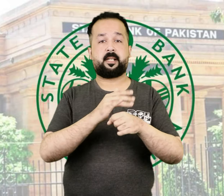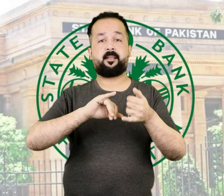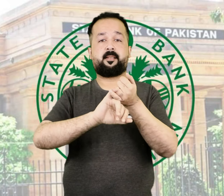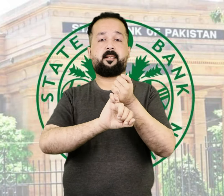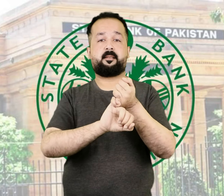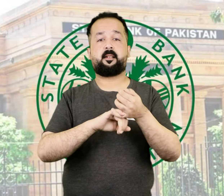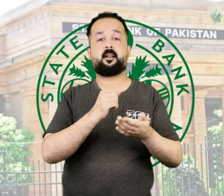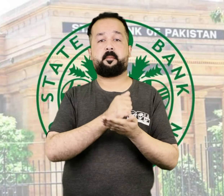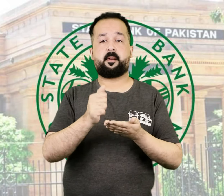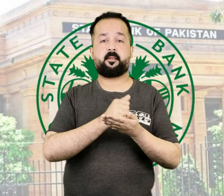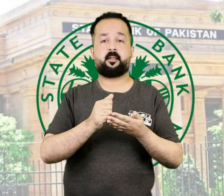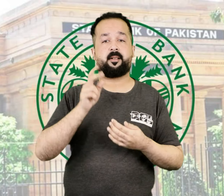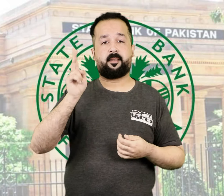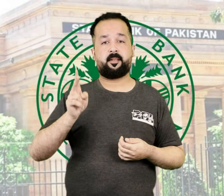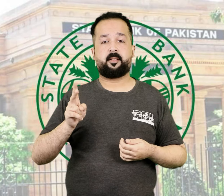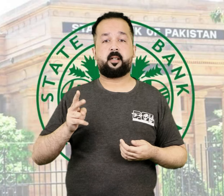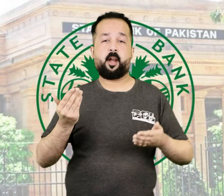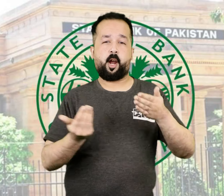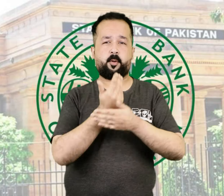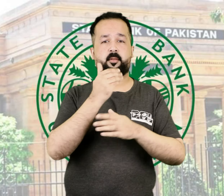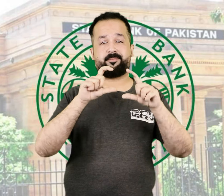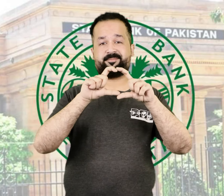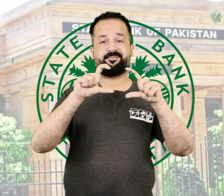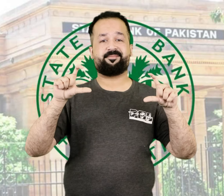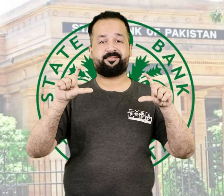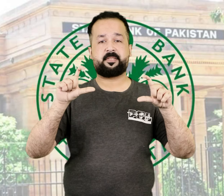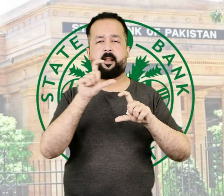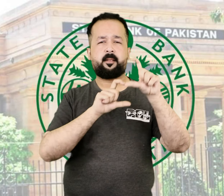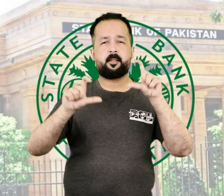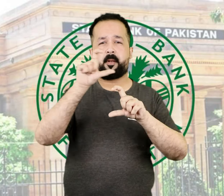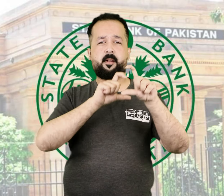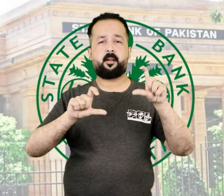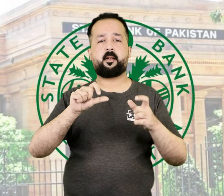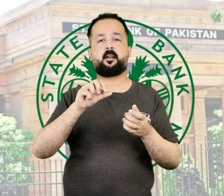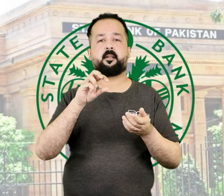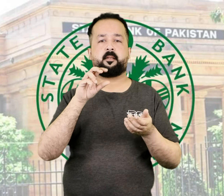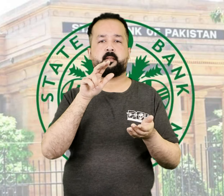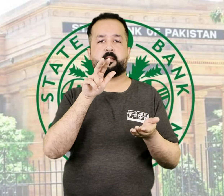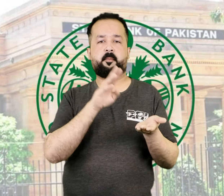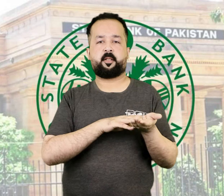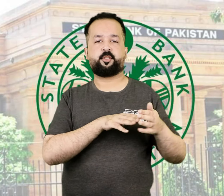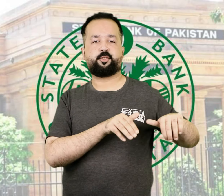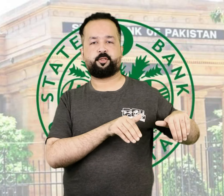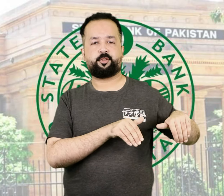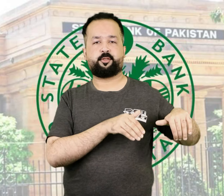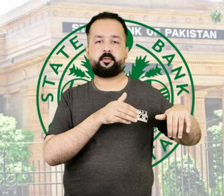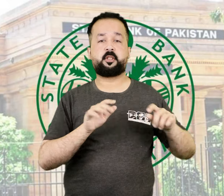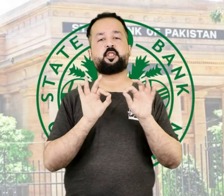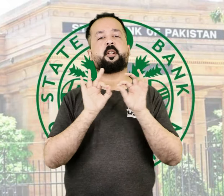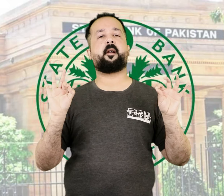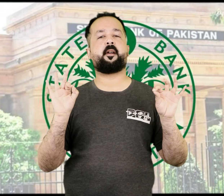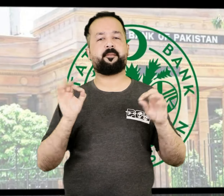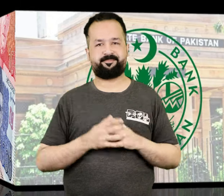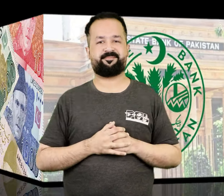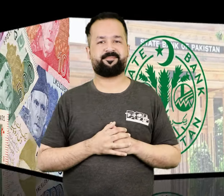According to the Governor State Bank, the design framework for the new notes will be completed by March.